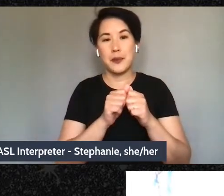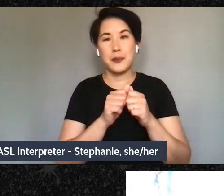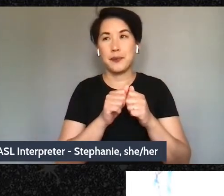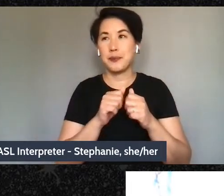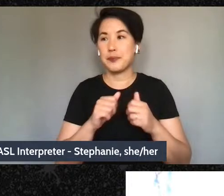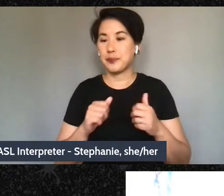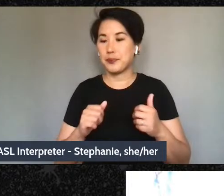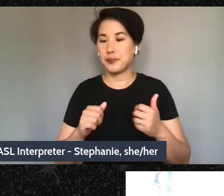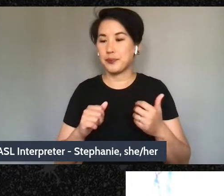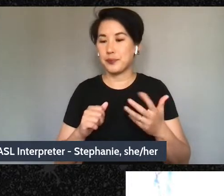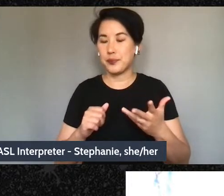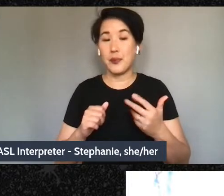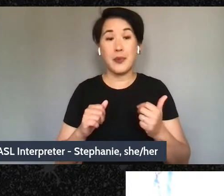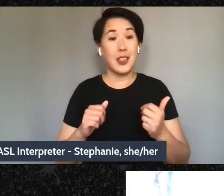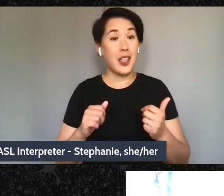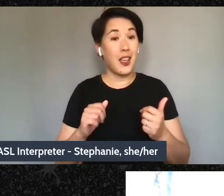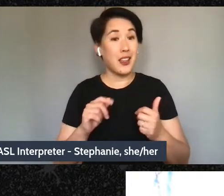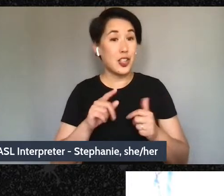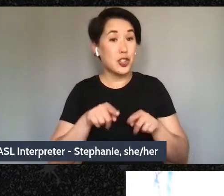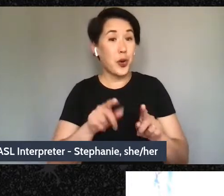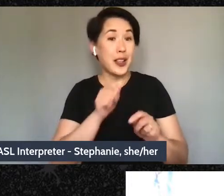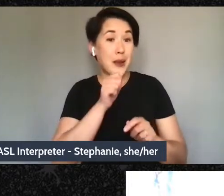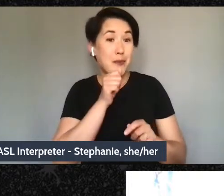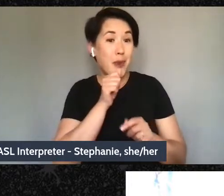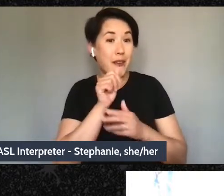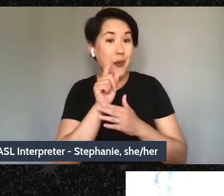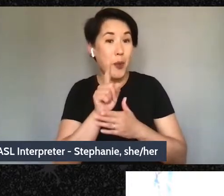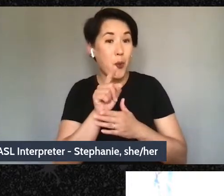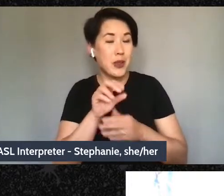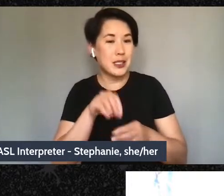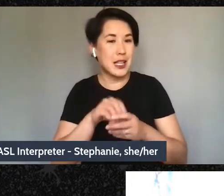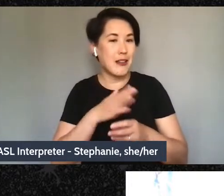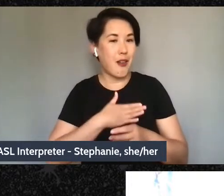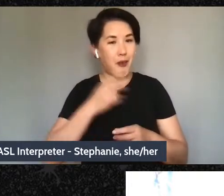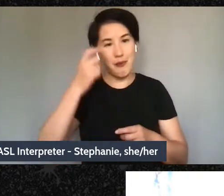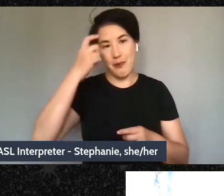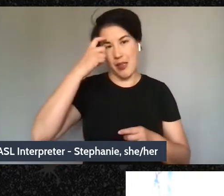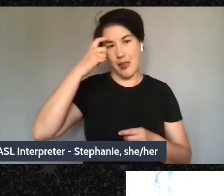are our most private moments in our mind, you know, that's how we are able to maybe weed out